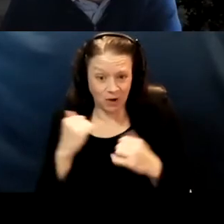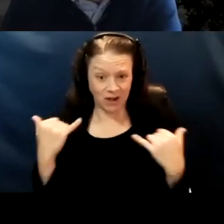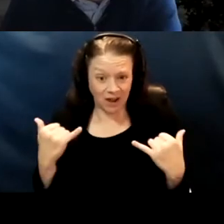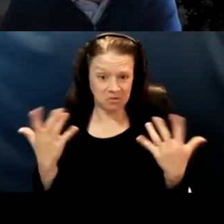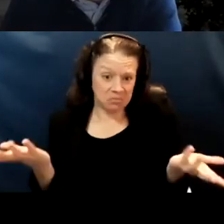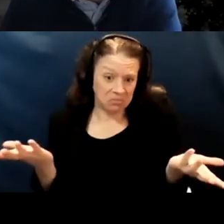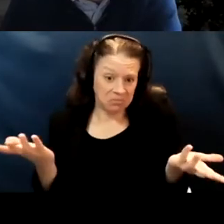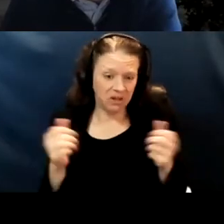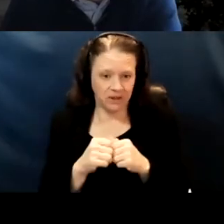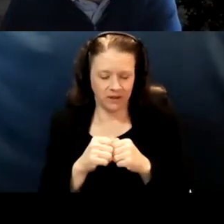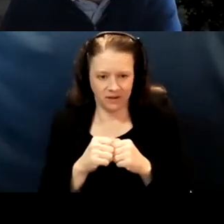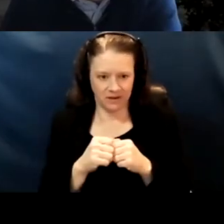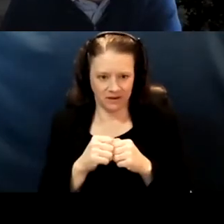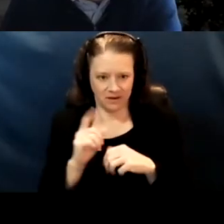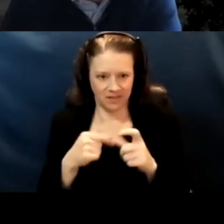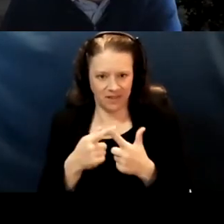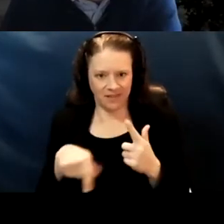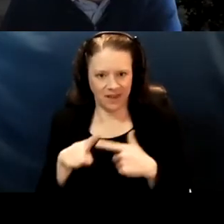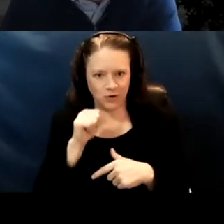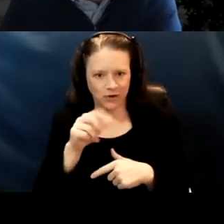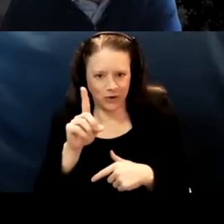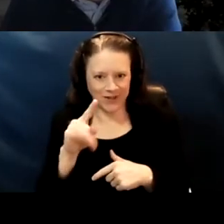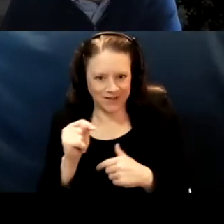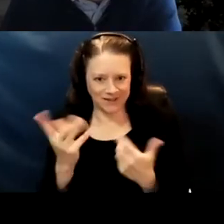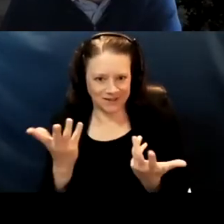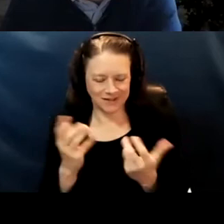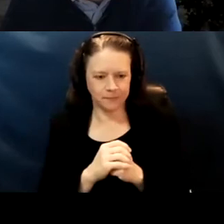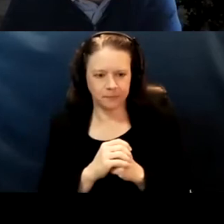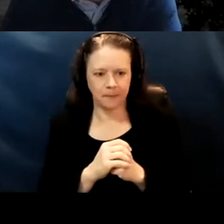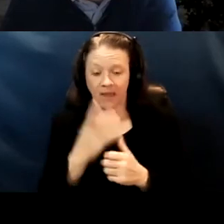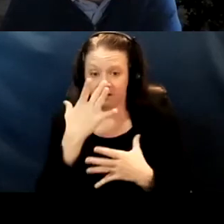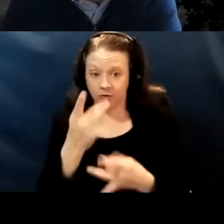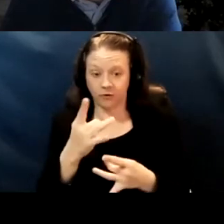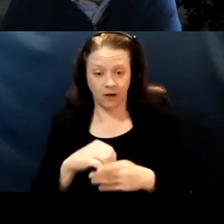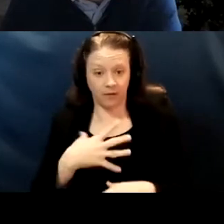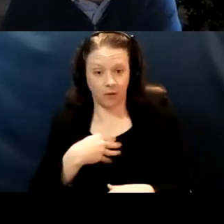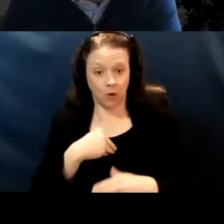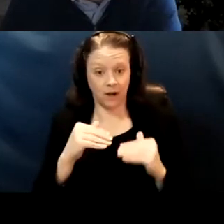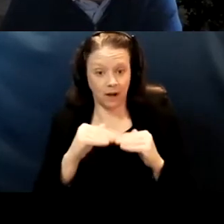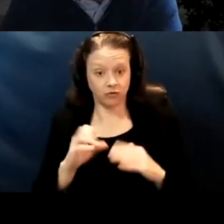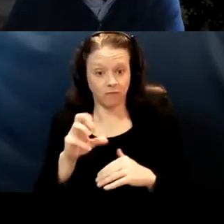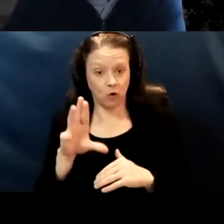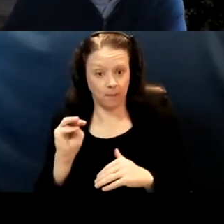Then they wouldn't do it. It was interesting in the White House forum, one of the I think it was Philadelphia,